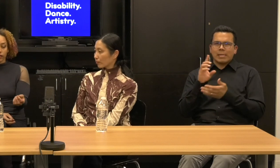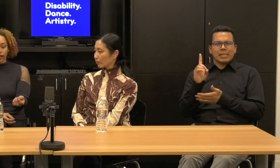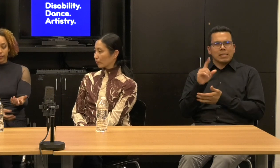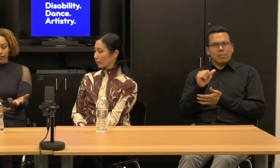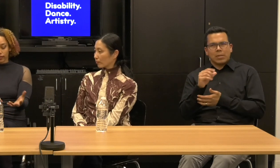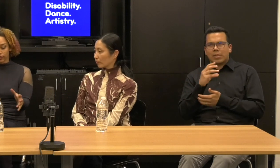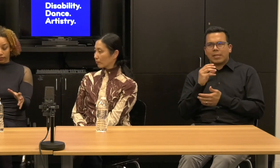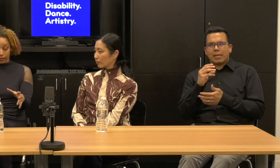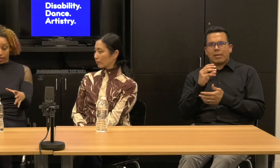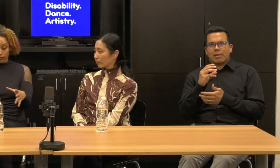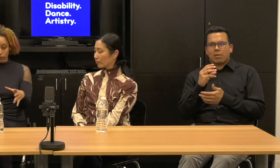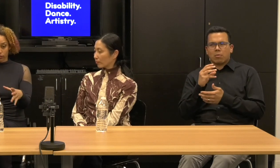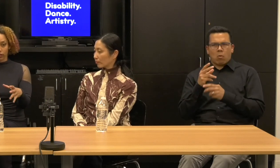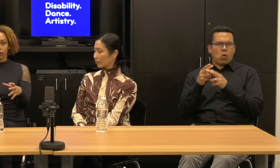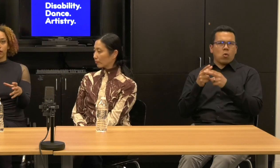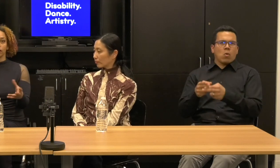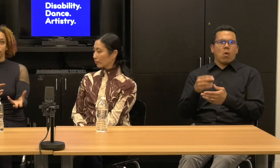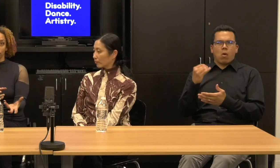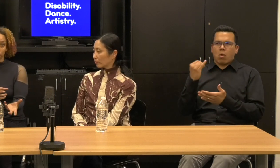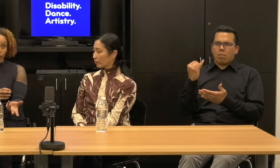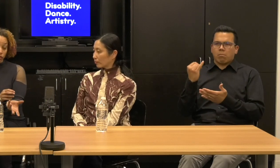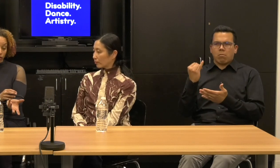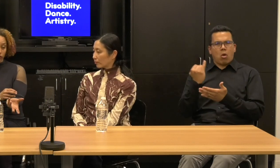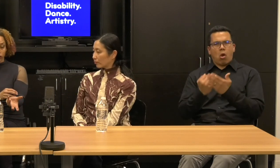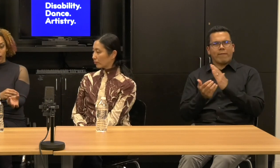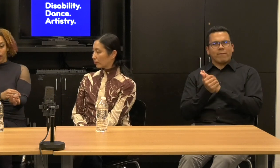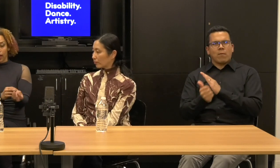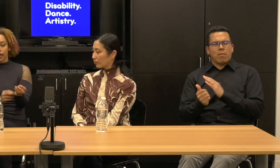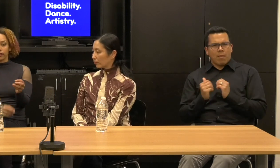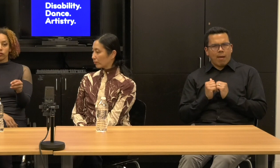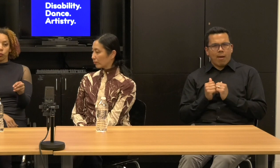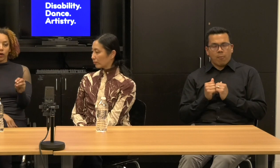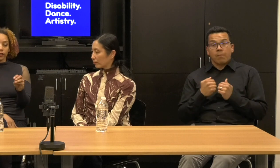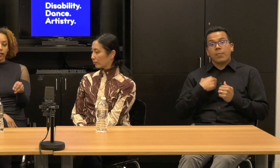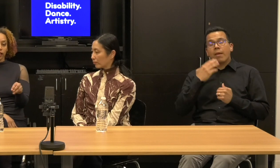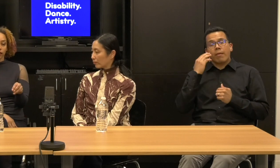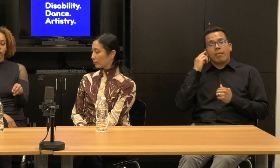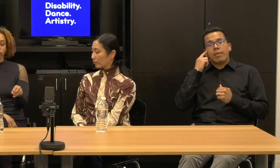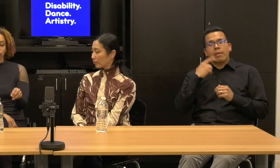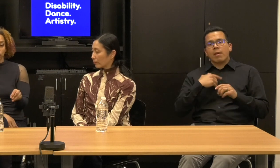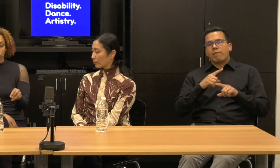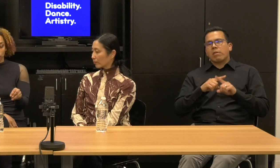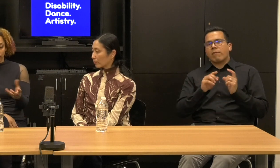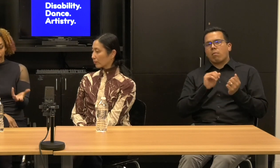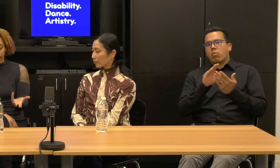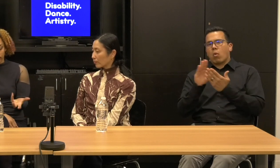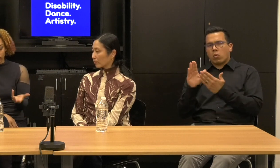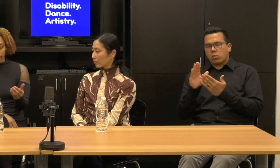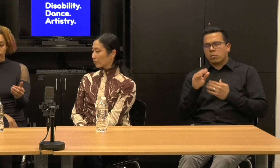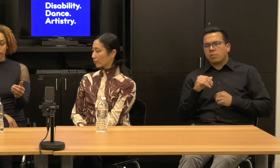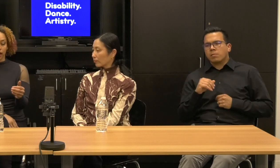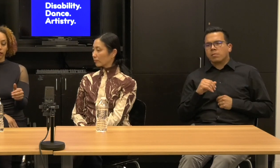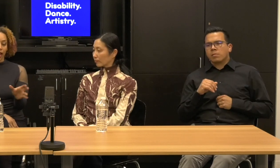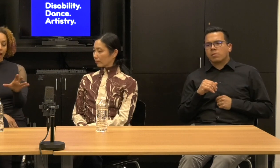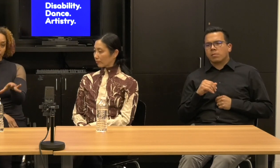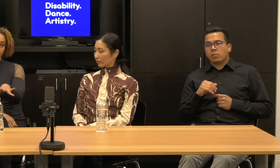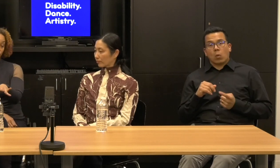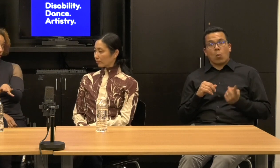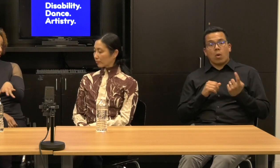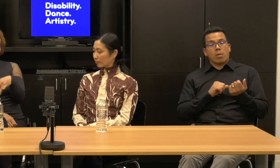So I think that, there are several approaches and one is that you can think about adaptation